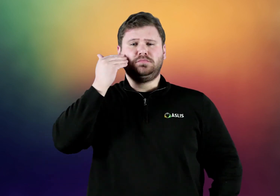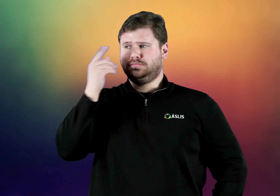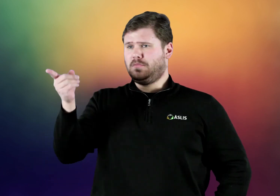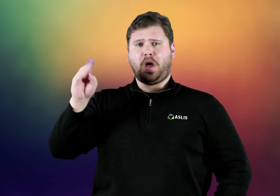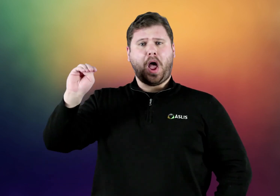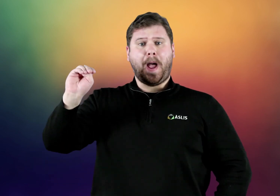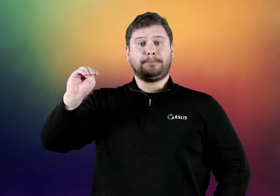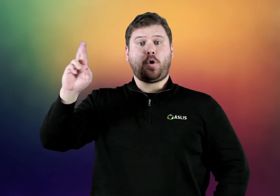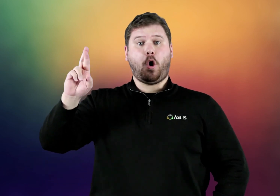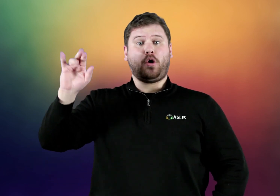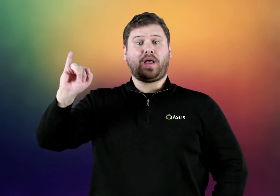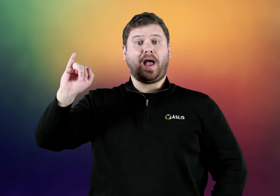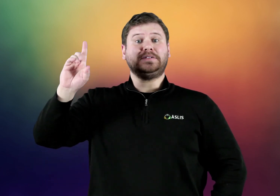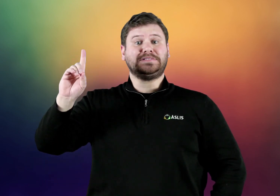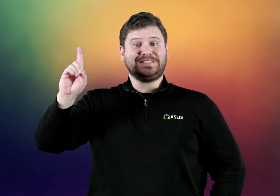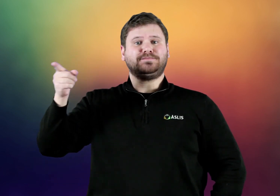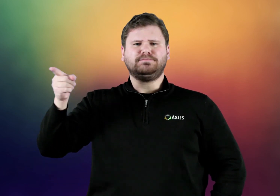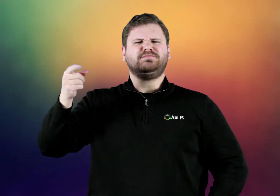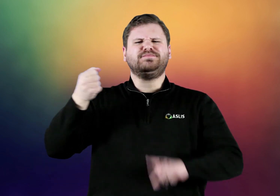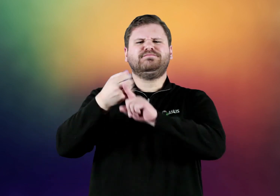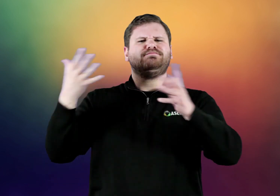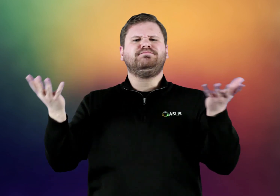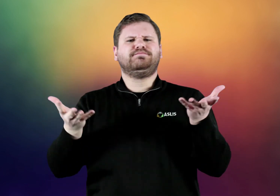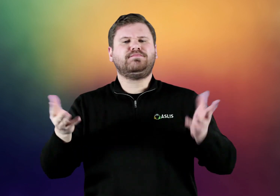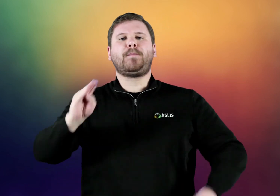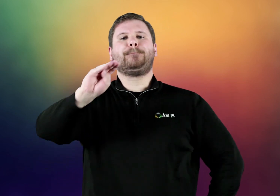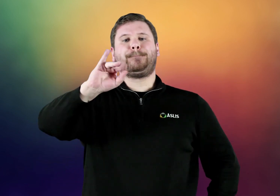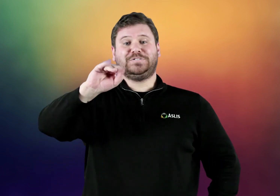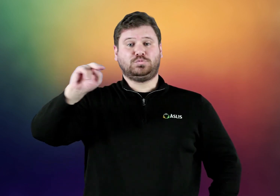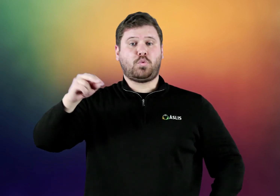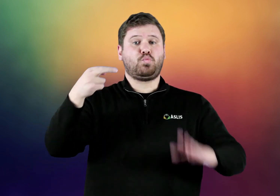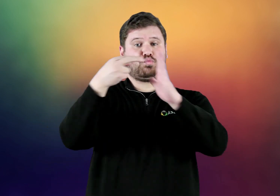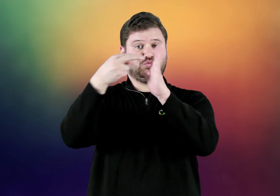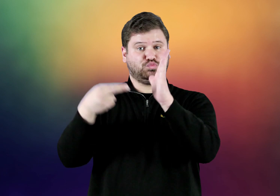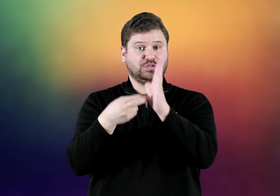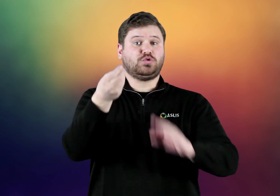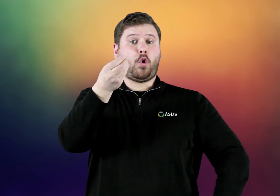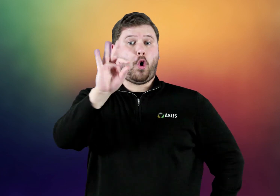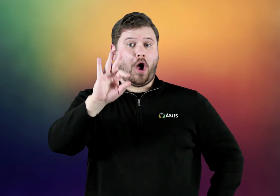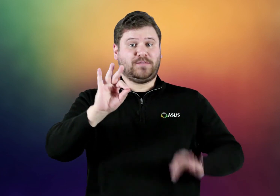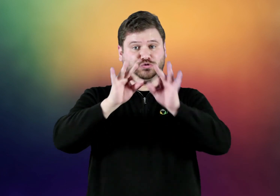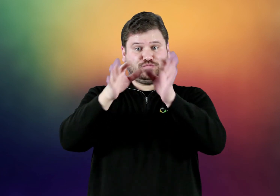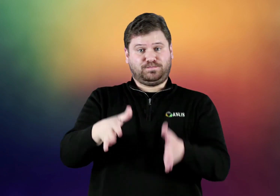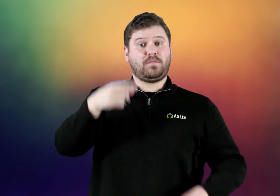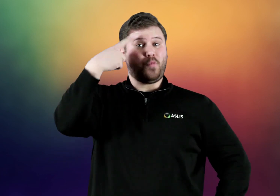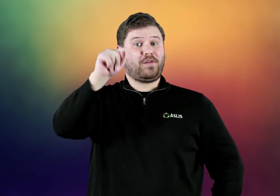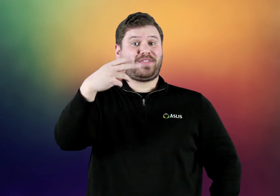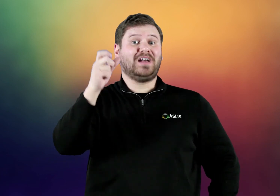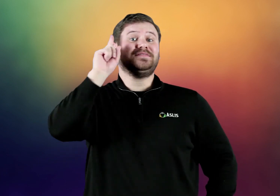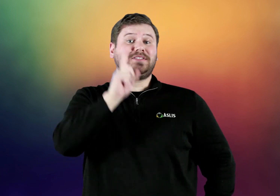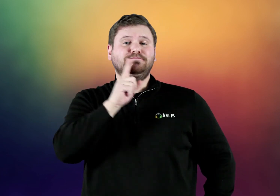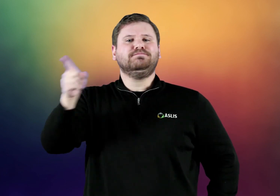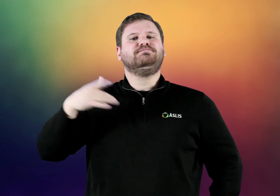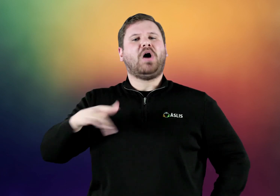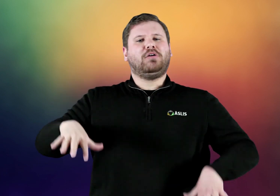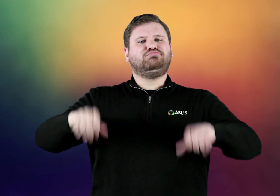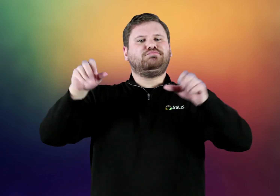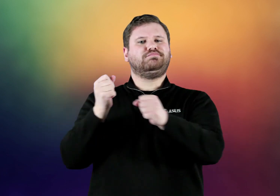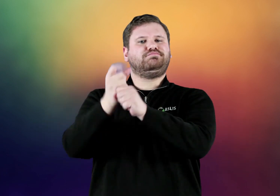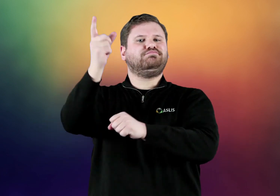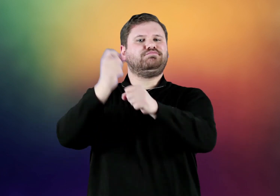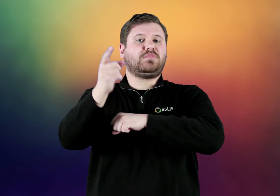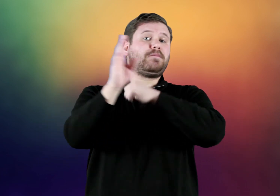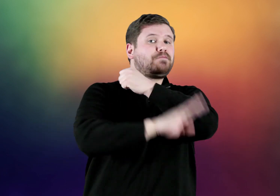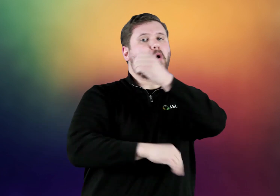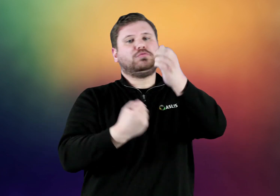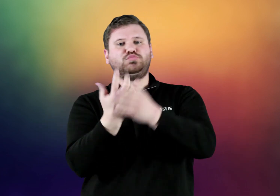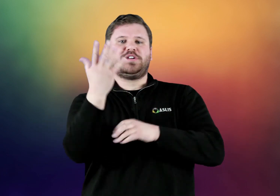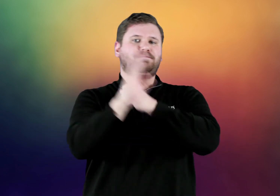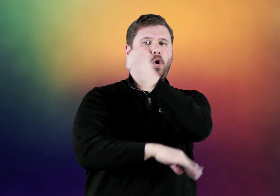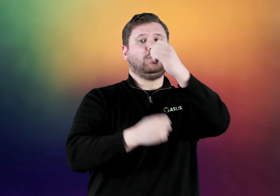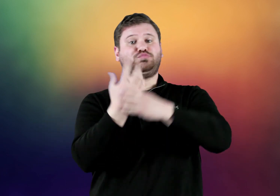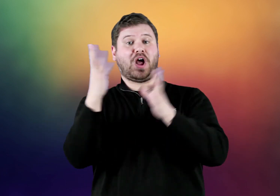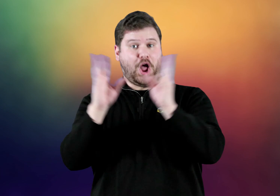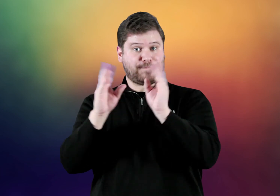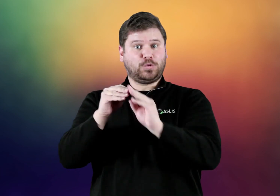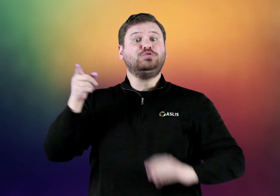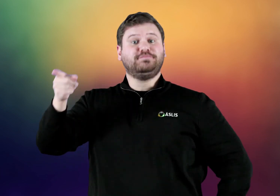You know how MRID (Minnesota Registry of Interpreters for the Deaf) tend to host annual fall/spring conference?